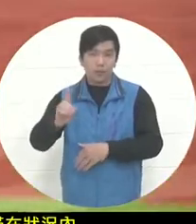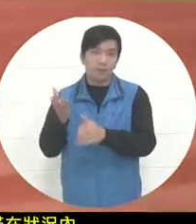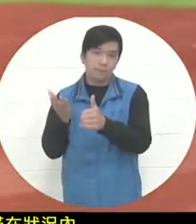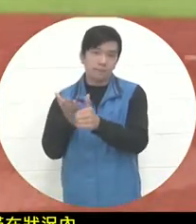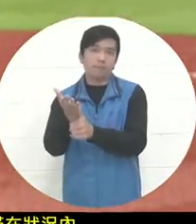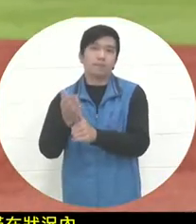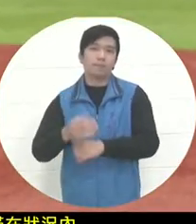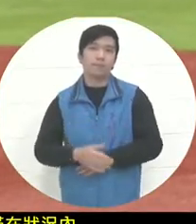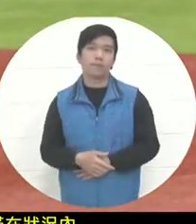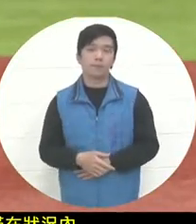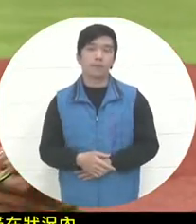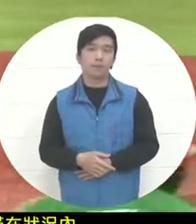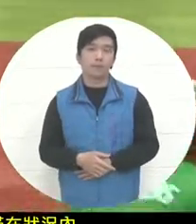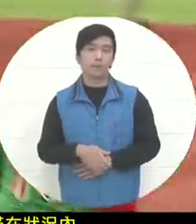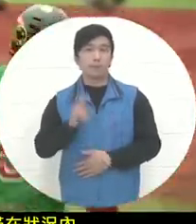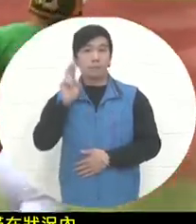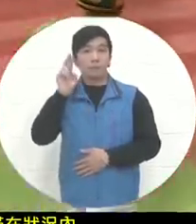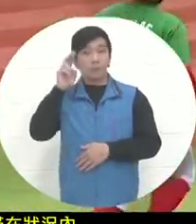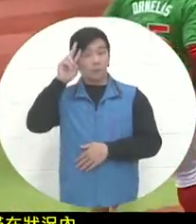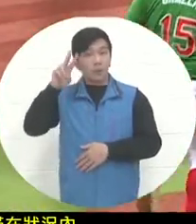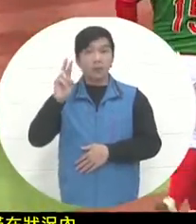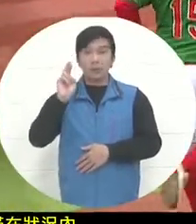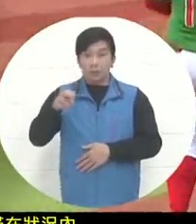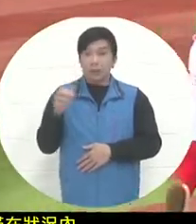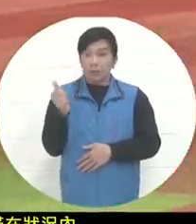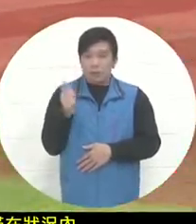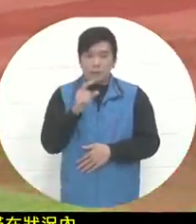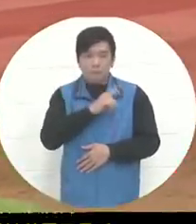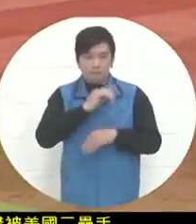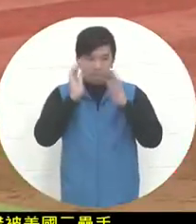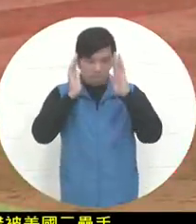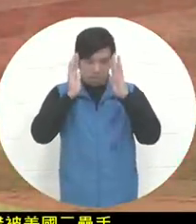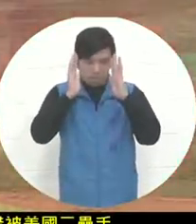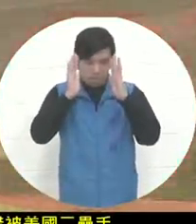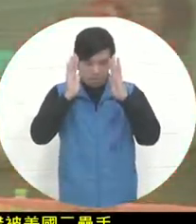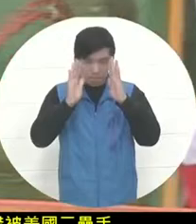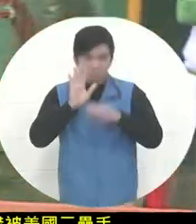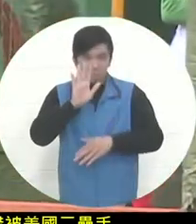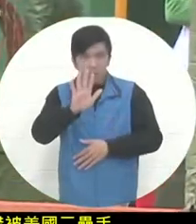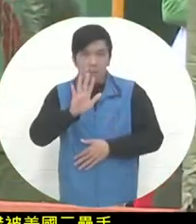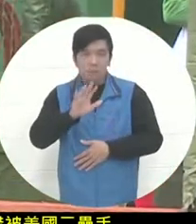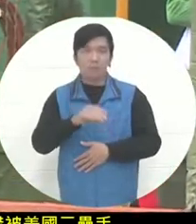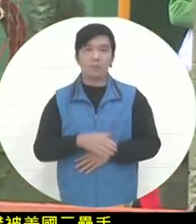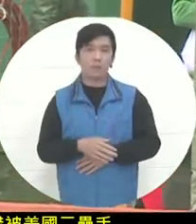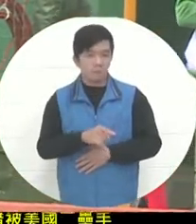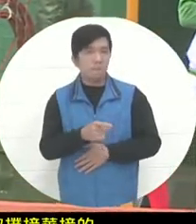himself is very focused on the situation in the field, and he is also alert and says, "Well, at this time, it should actually be me."